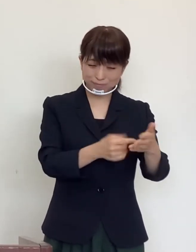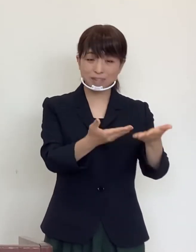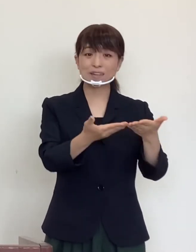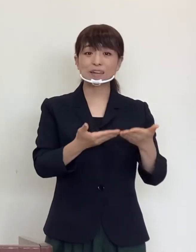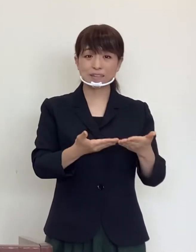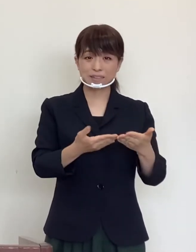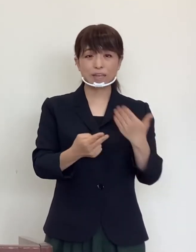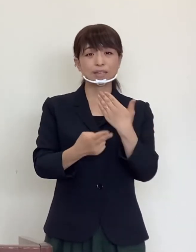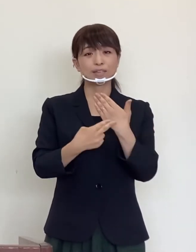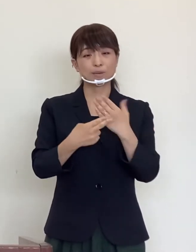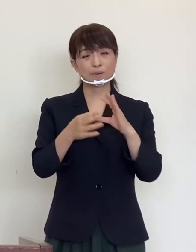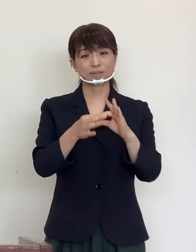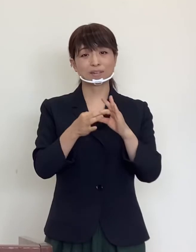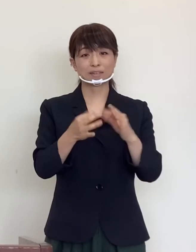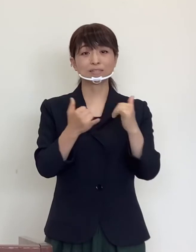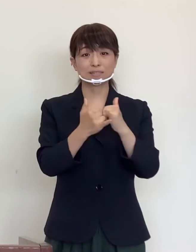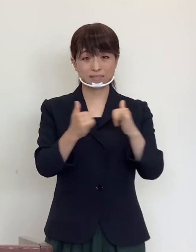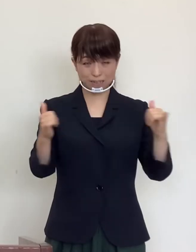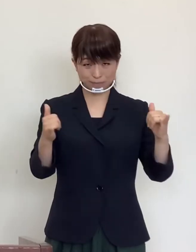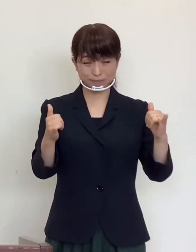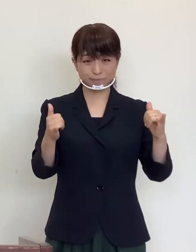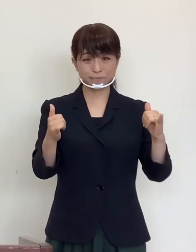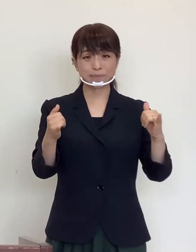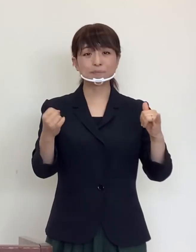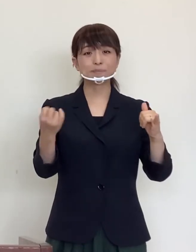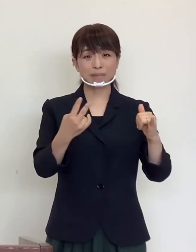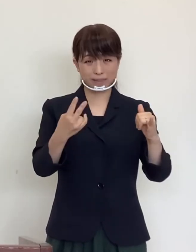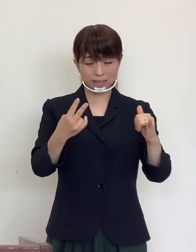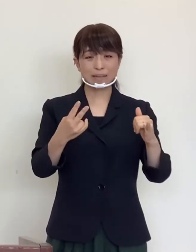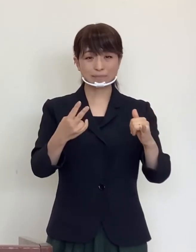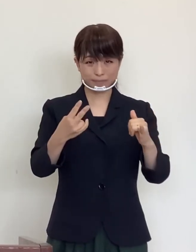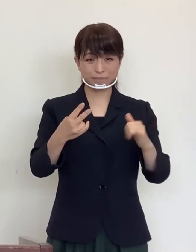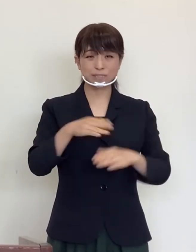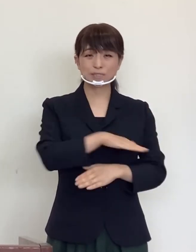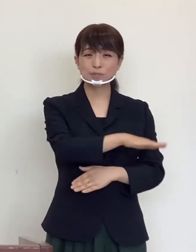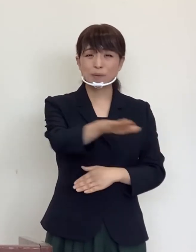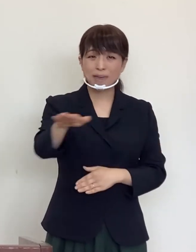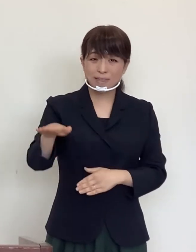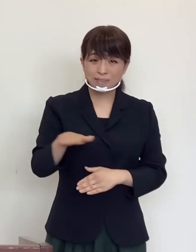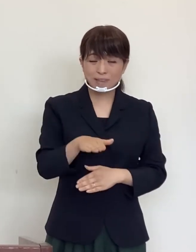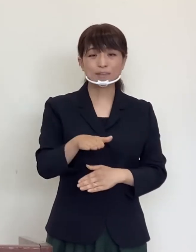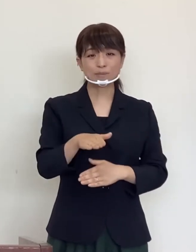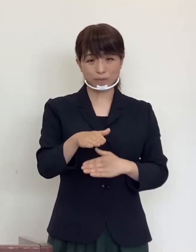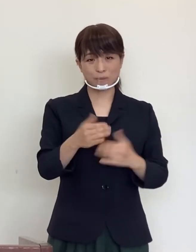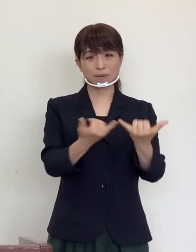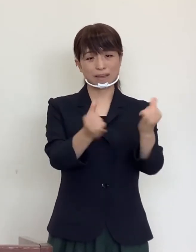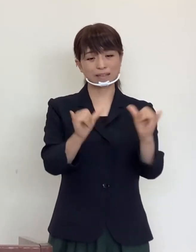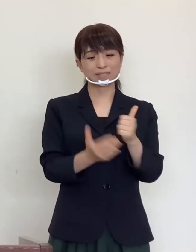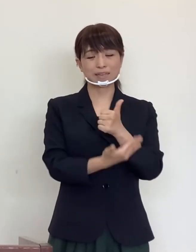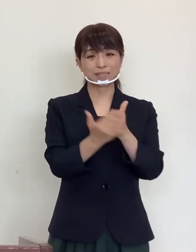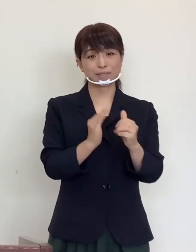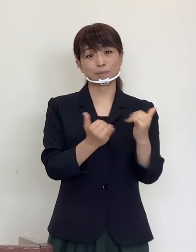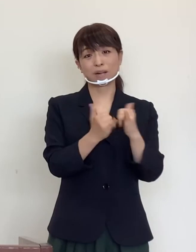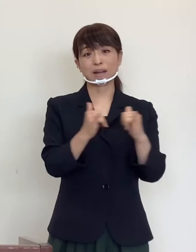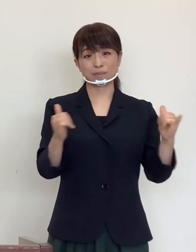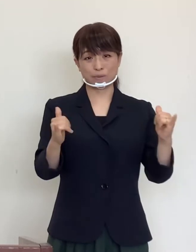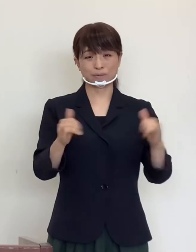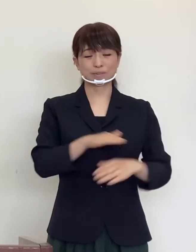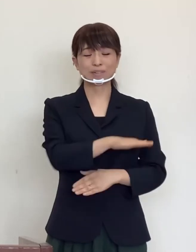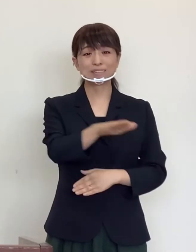the medical workers, those who support them, and all other essential workers,